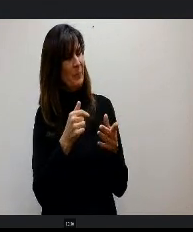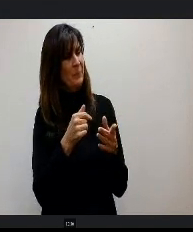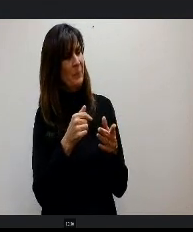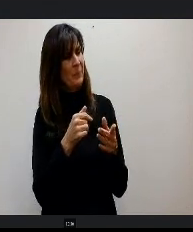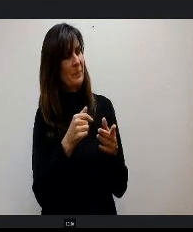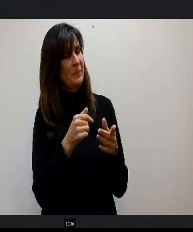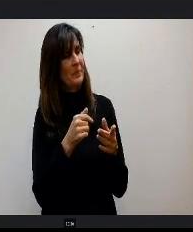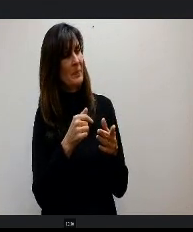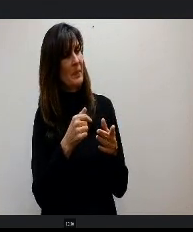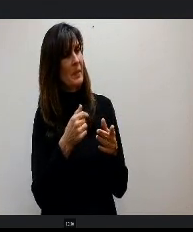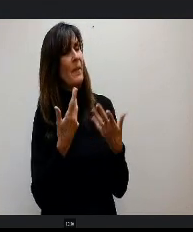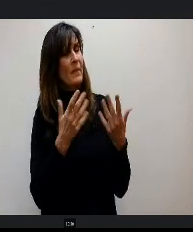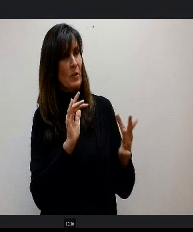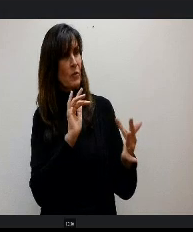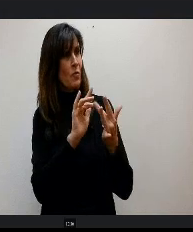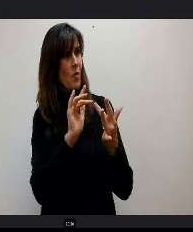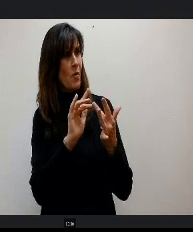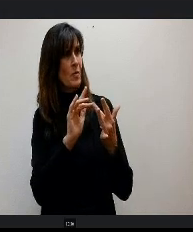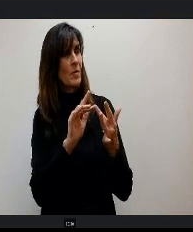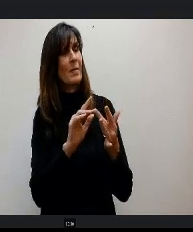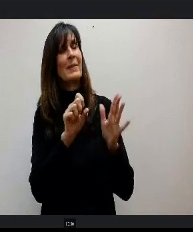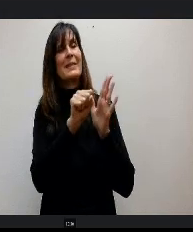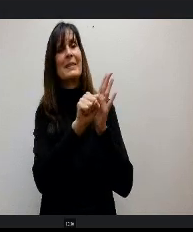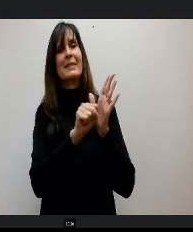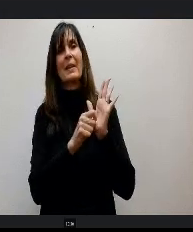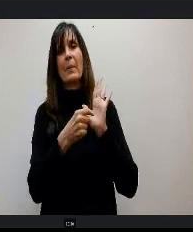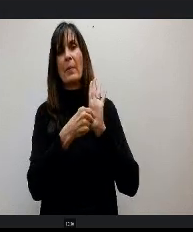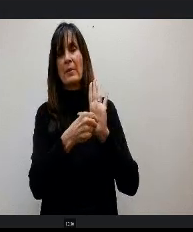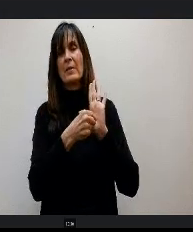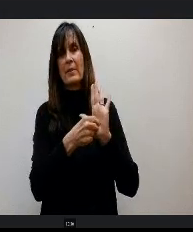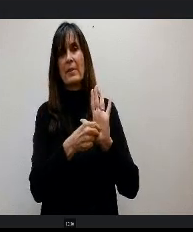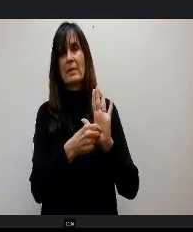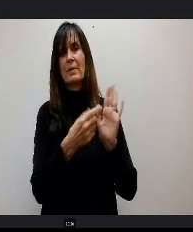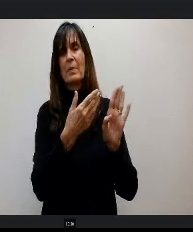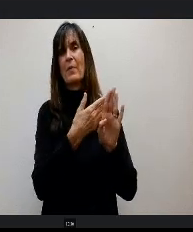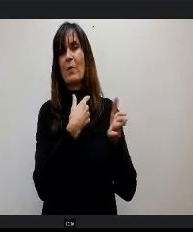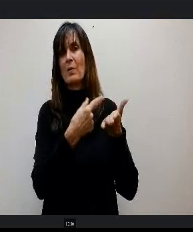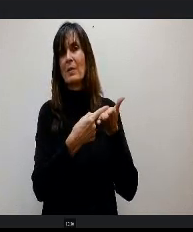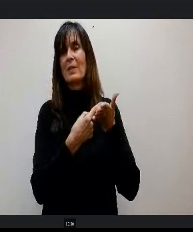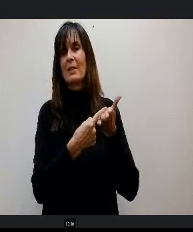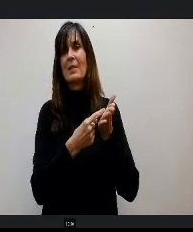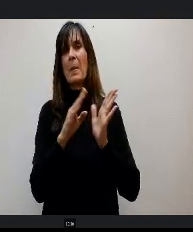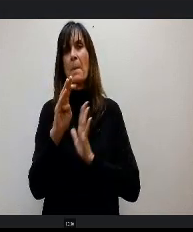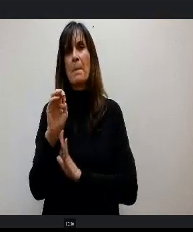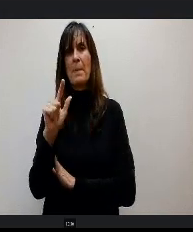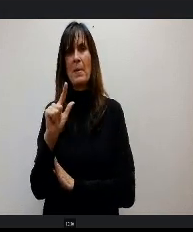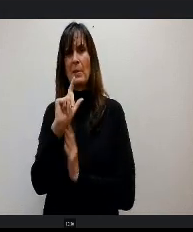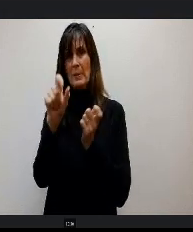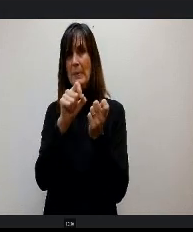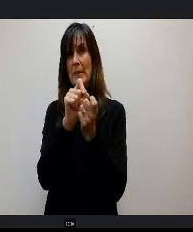out to a couple of our state reps that were we were talking about this bill specifically because they had heard that we were.